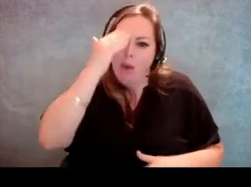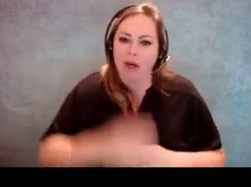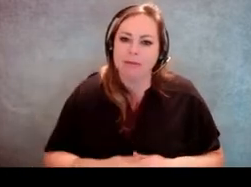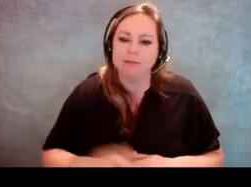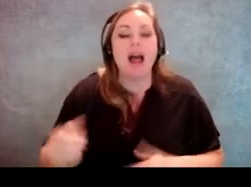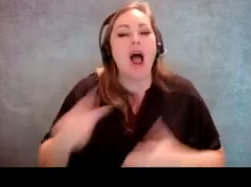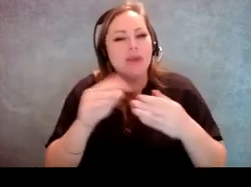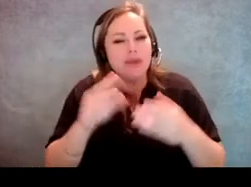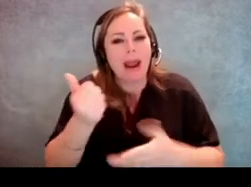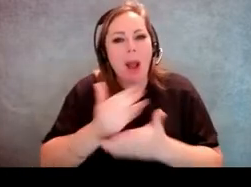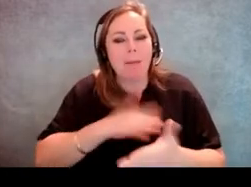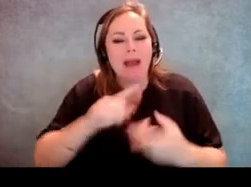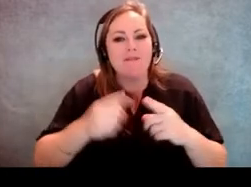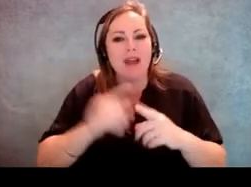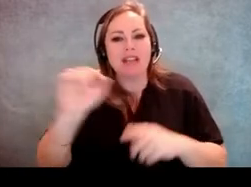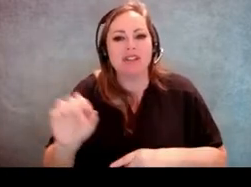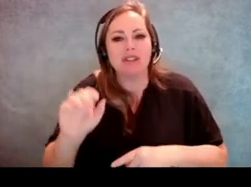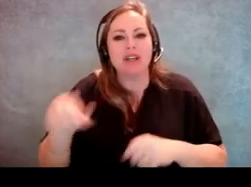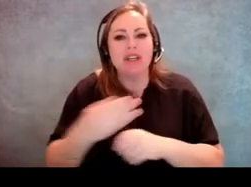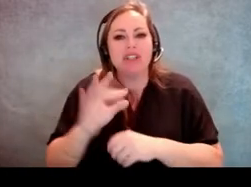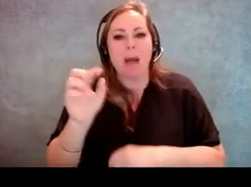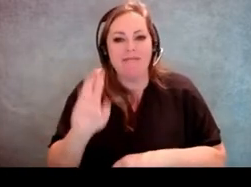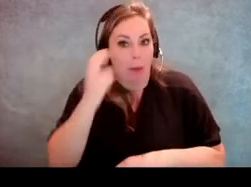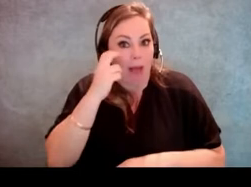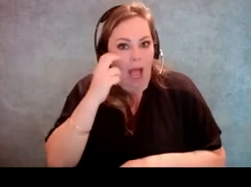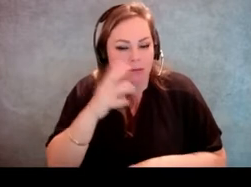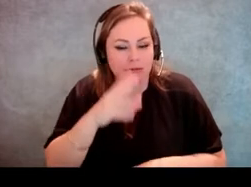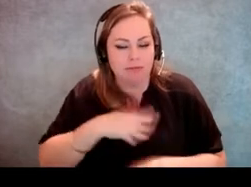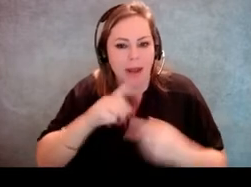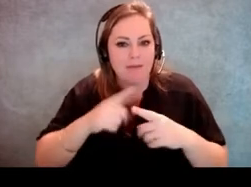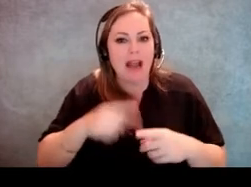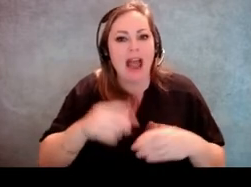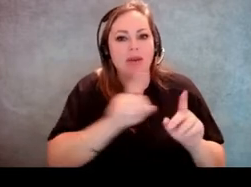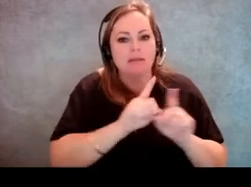I was helping a friend of mine at a job fair and she is blind and so I was guiding her from table to table kind of explaining